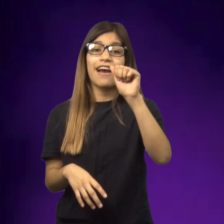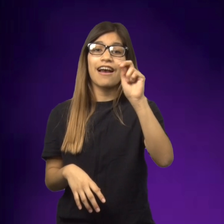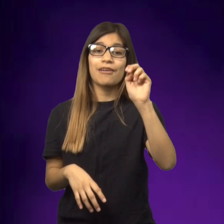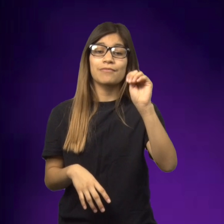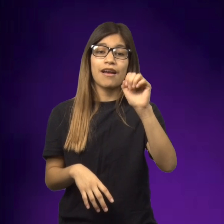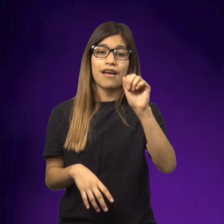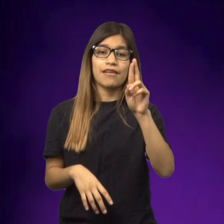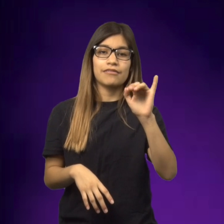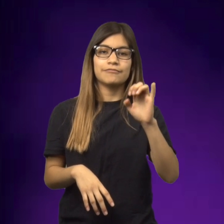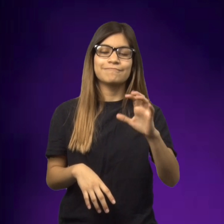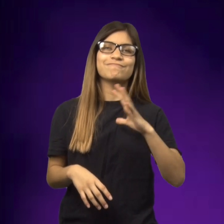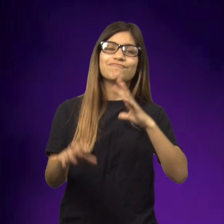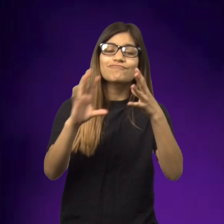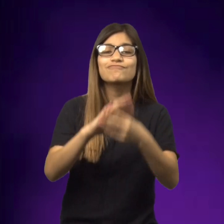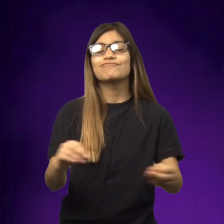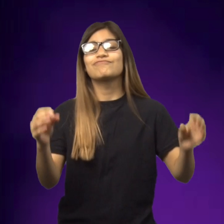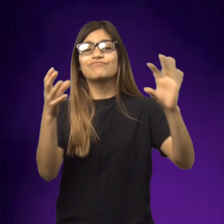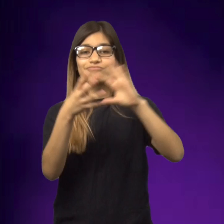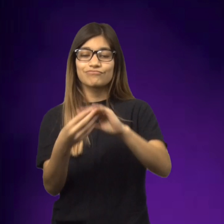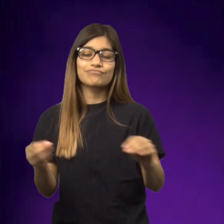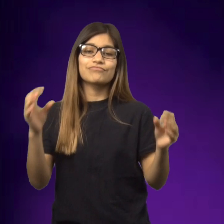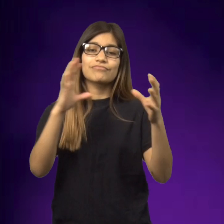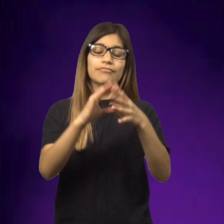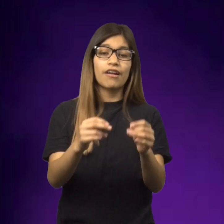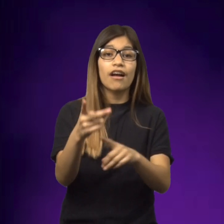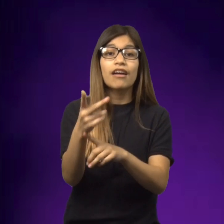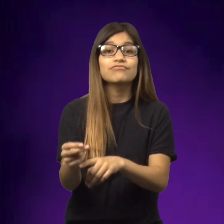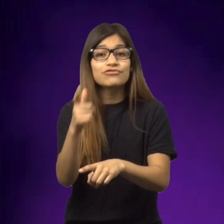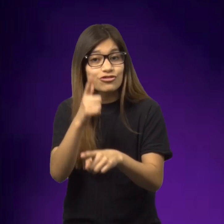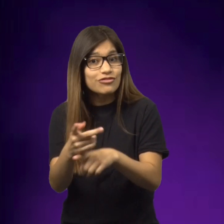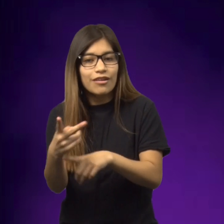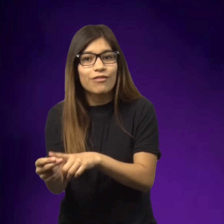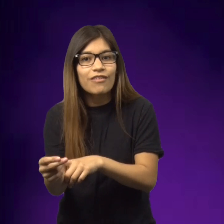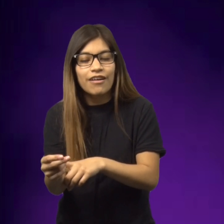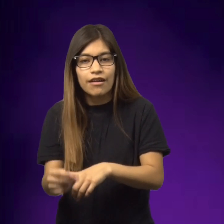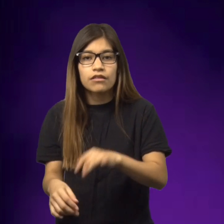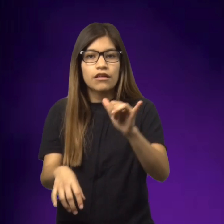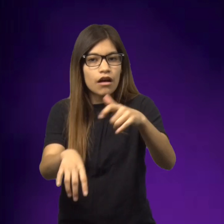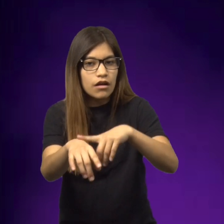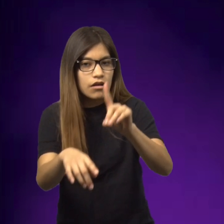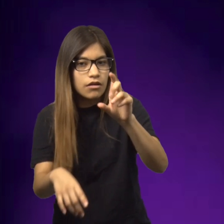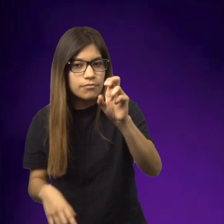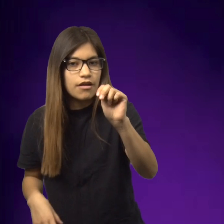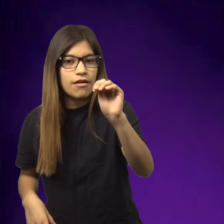and Kirsti wanted to hear a story so Annemarie begun to tell one until Kirsti fell asleep.